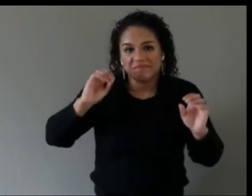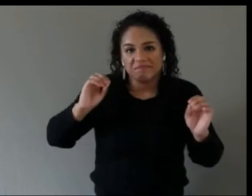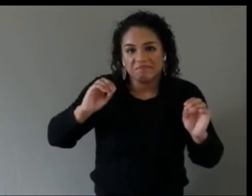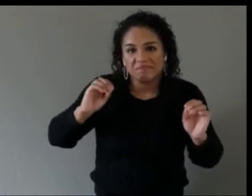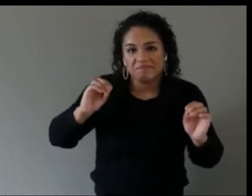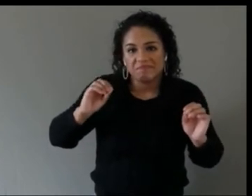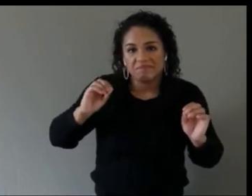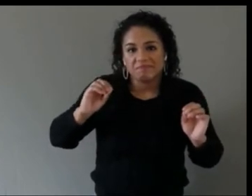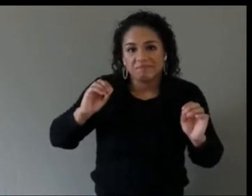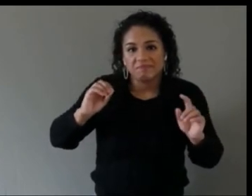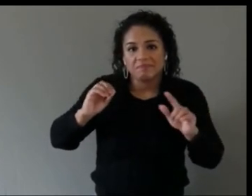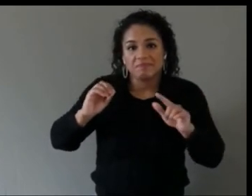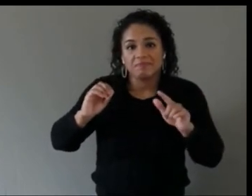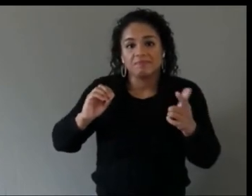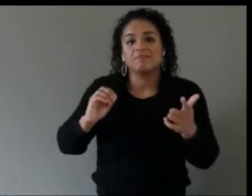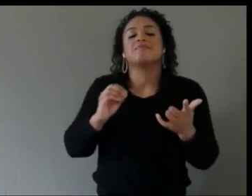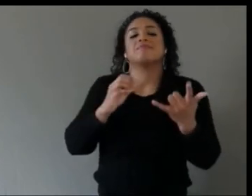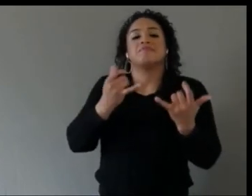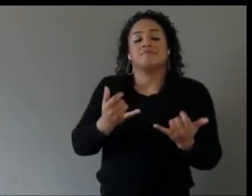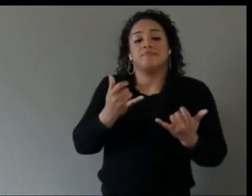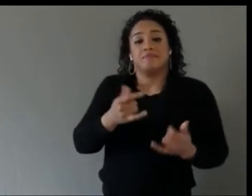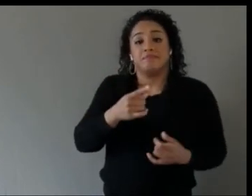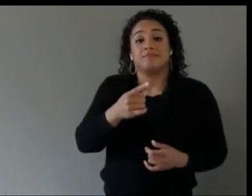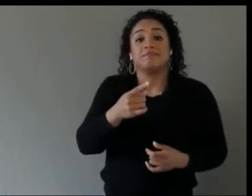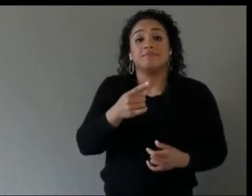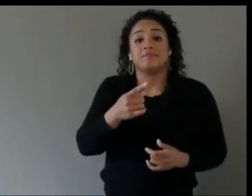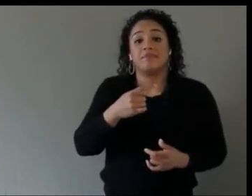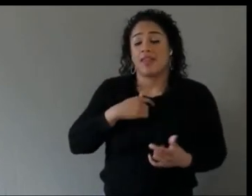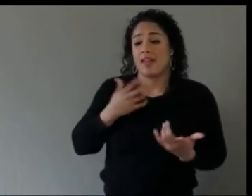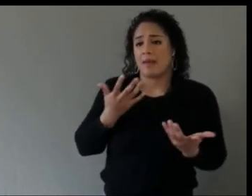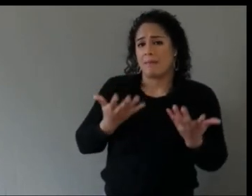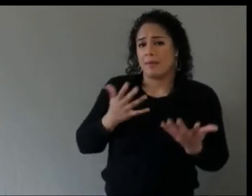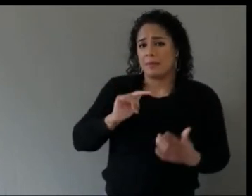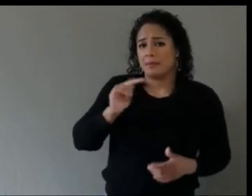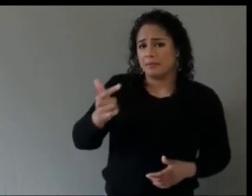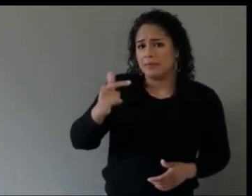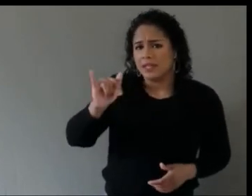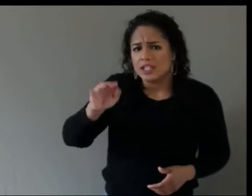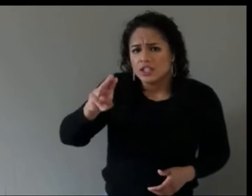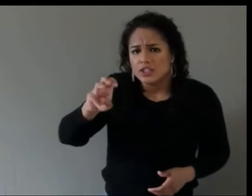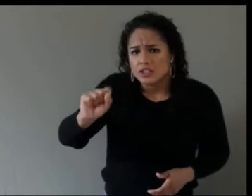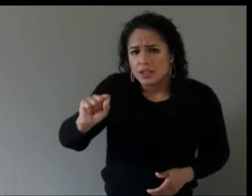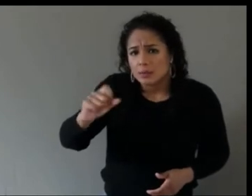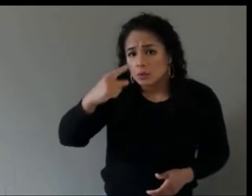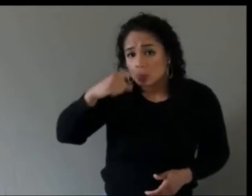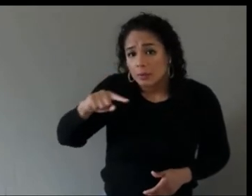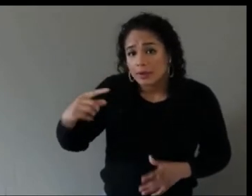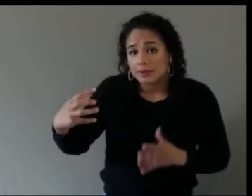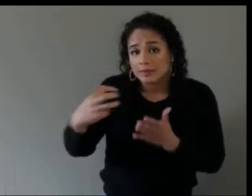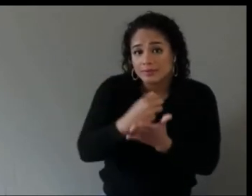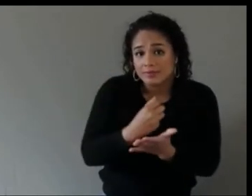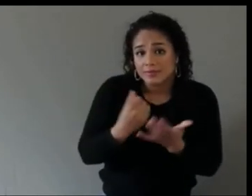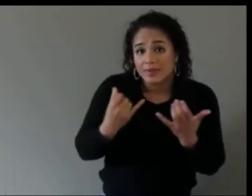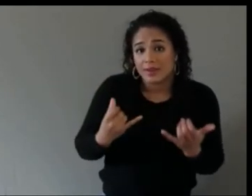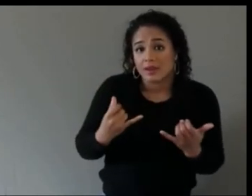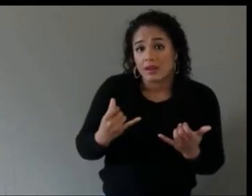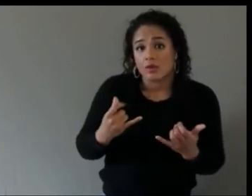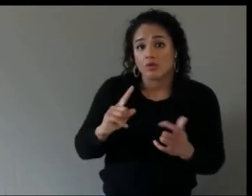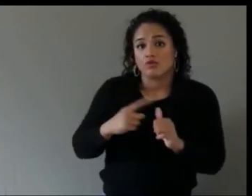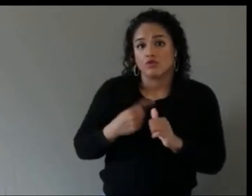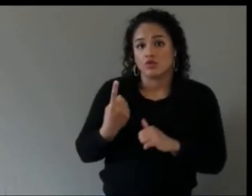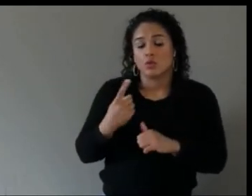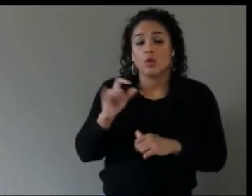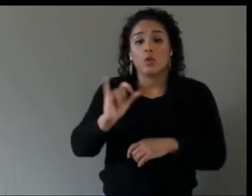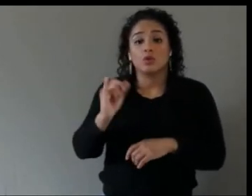I might pass that to someone else. James, do you want to take this one and if anyone wants to add to the answer on the last